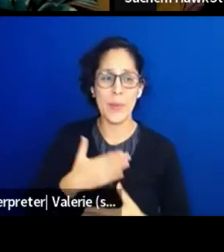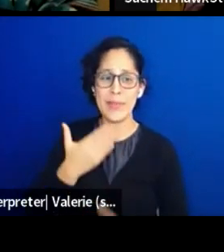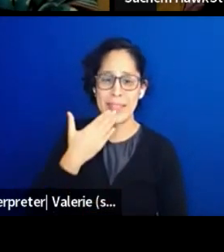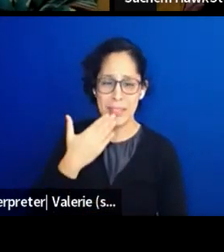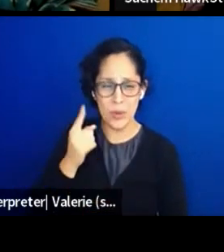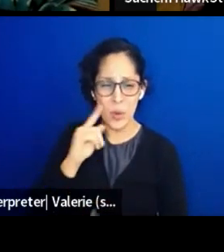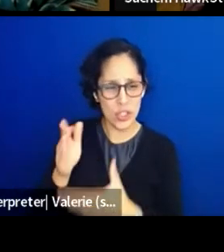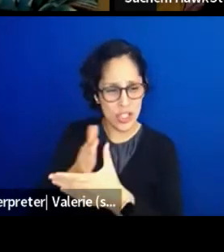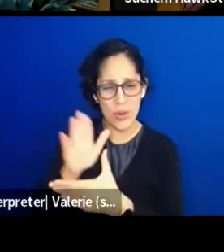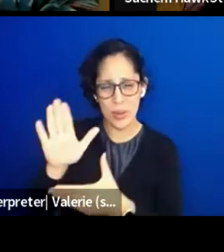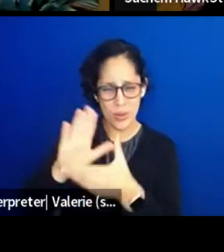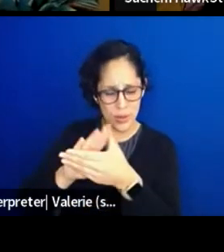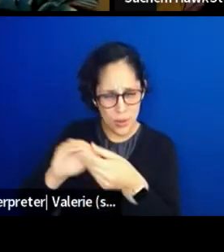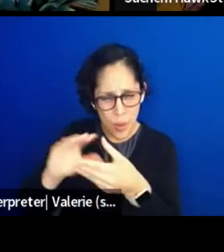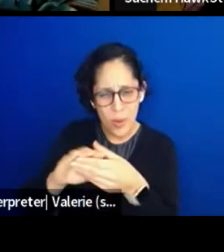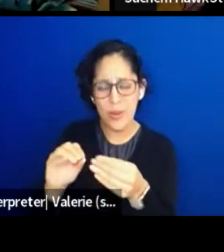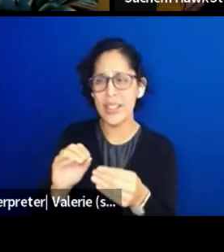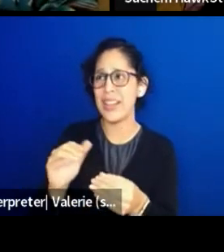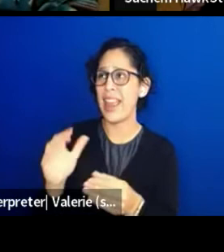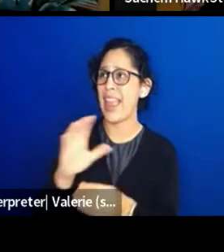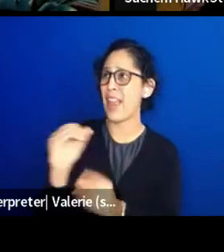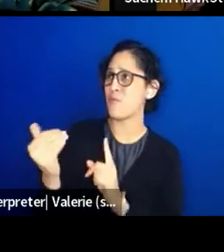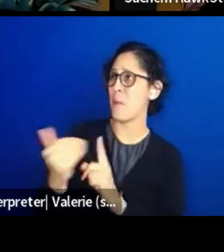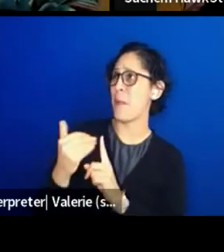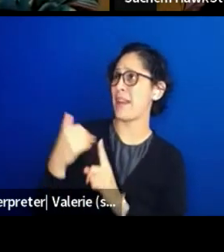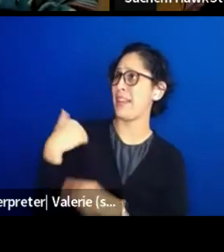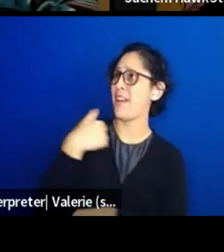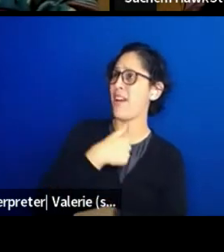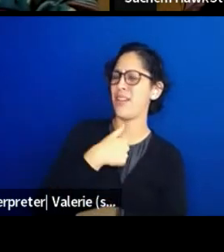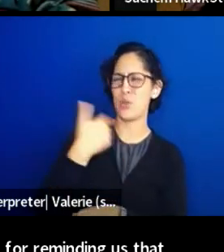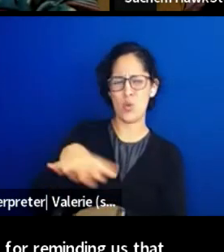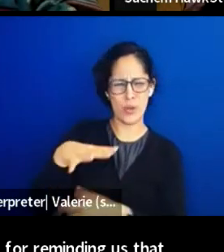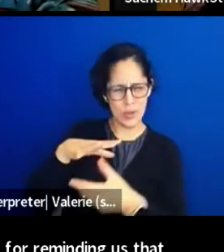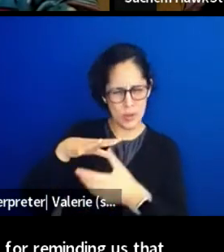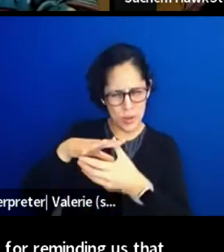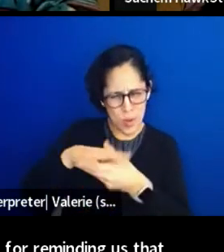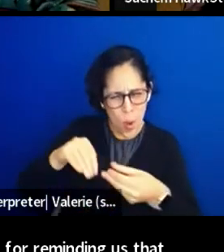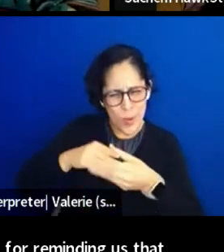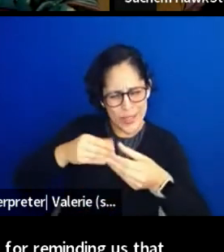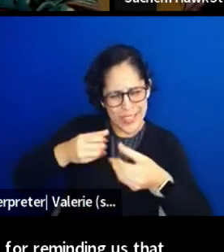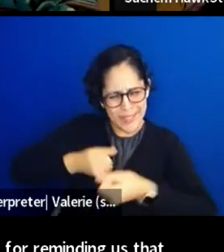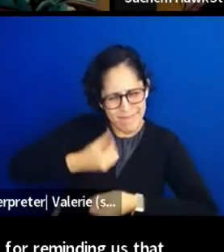Thank you for reminding us of the power of story, theater people, we gotta know our power.